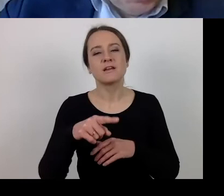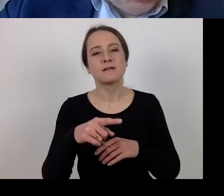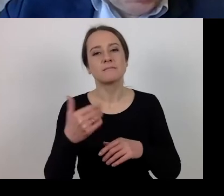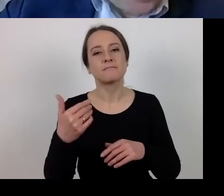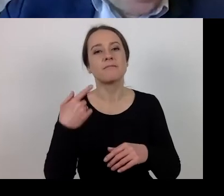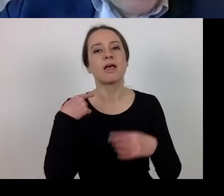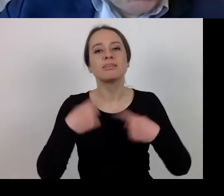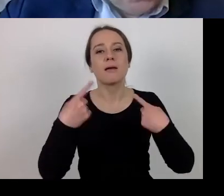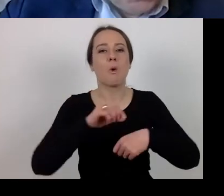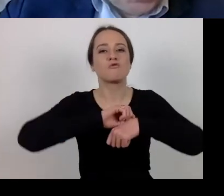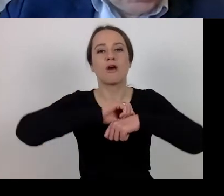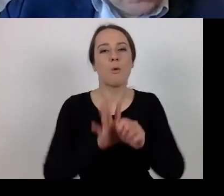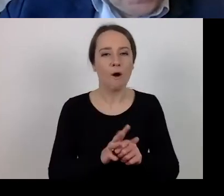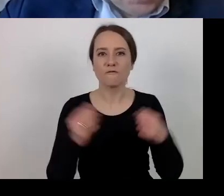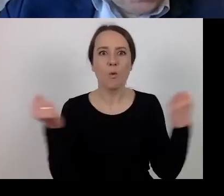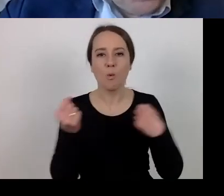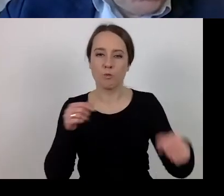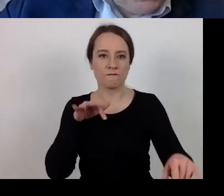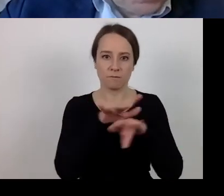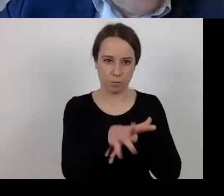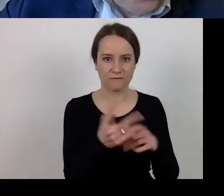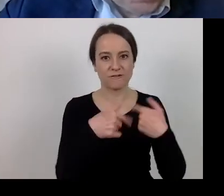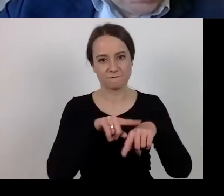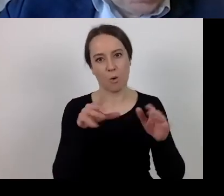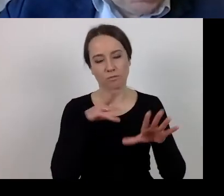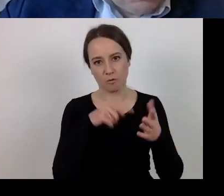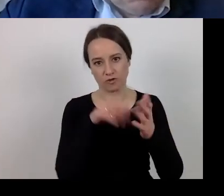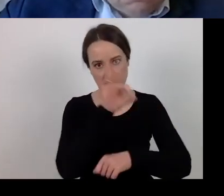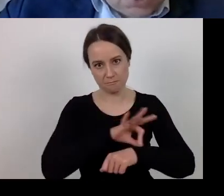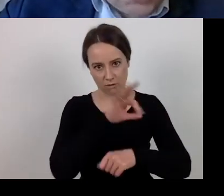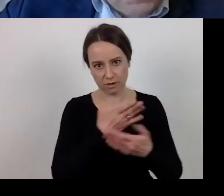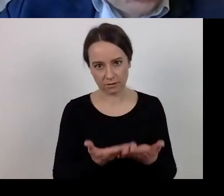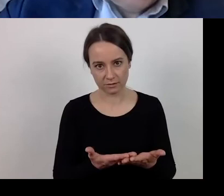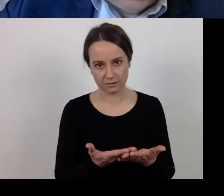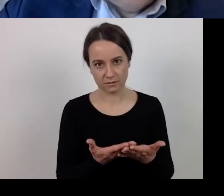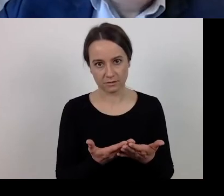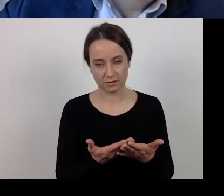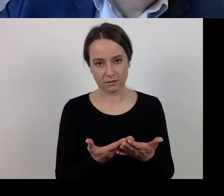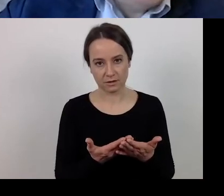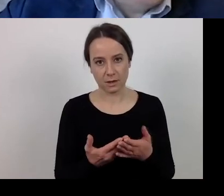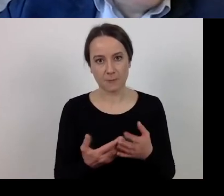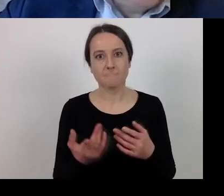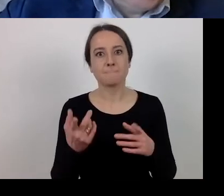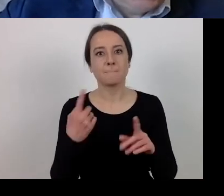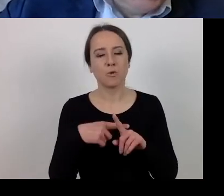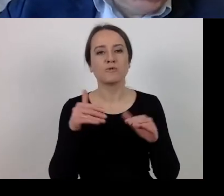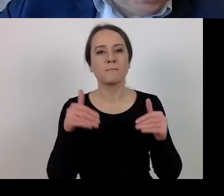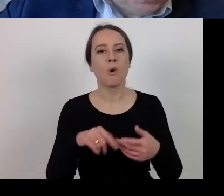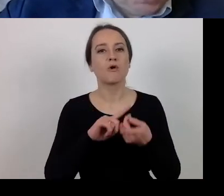on the implementation of projects, there may be a change of a specific deadline